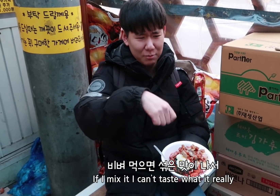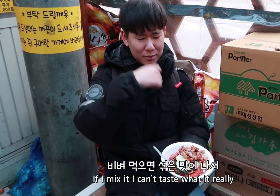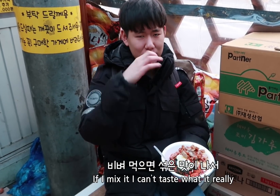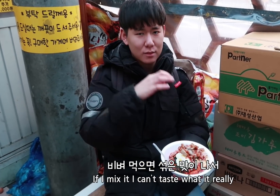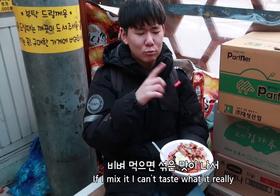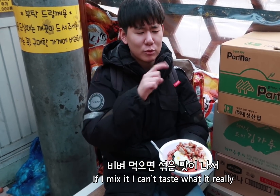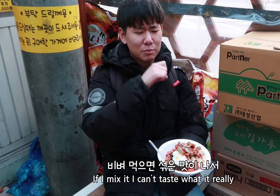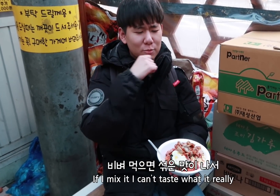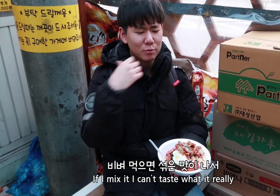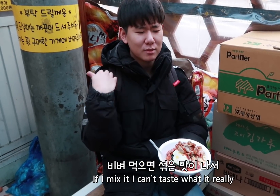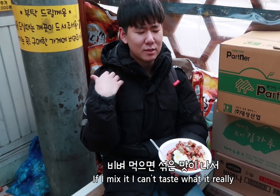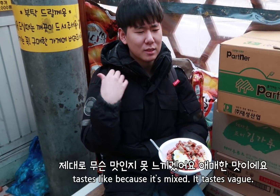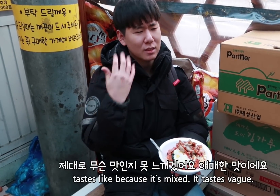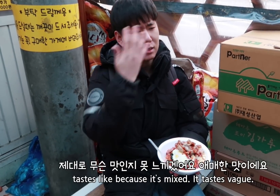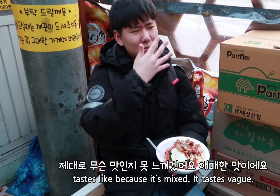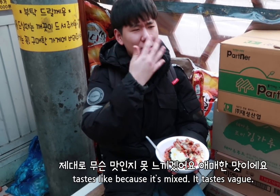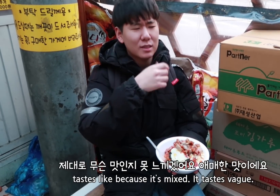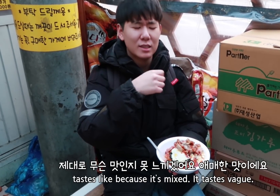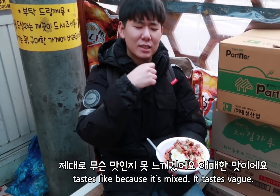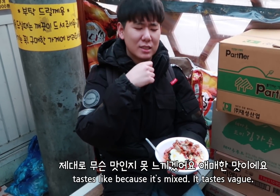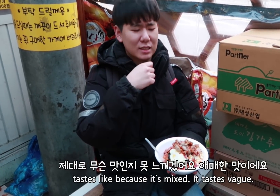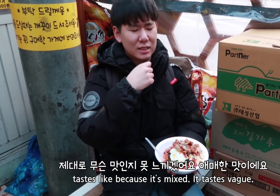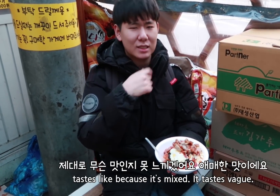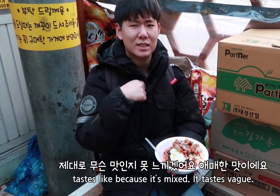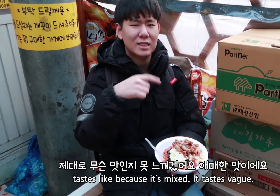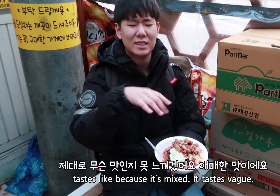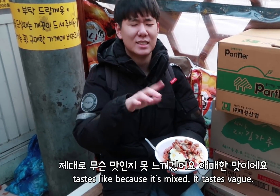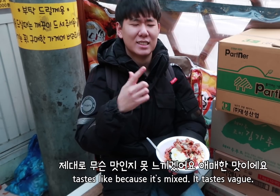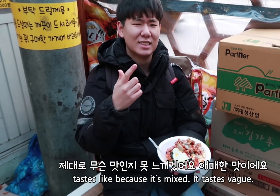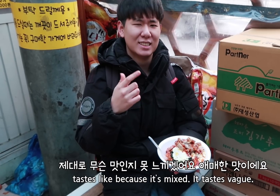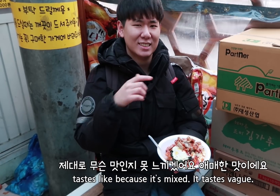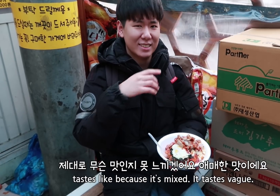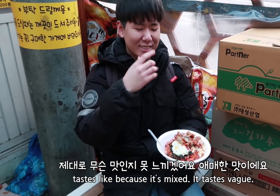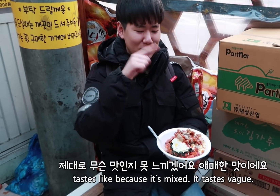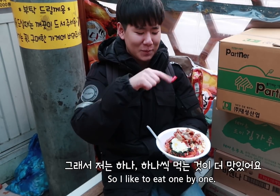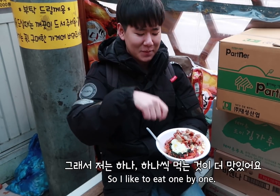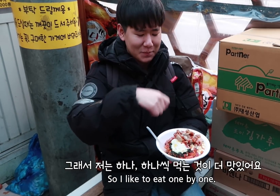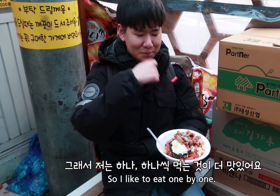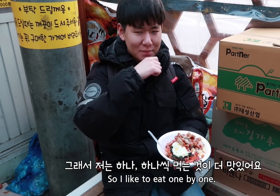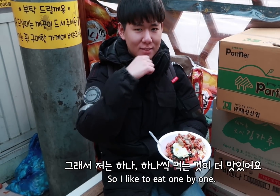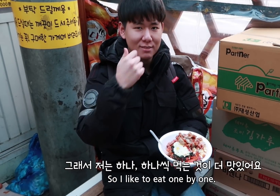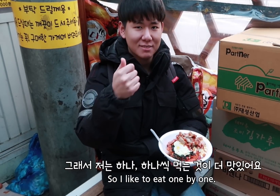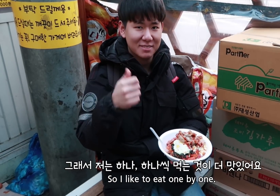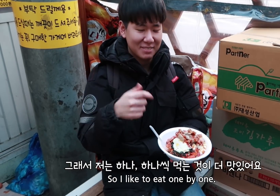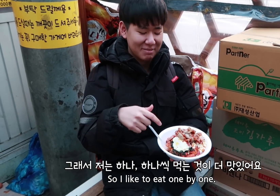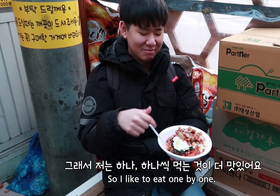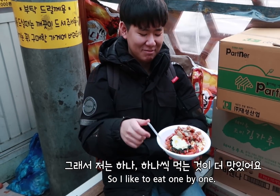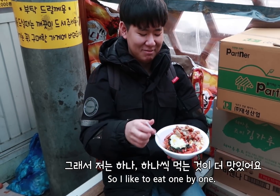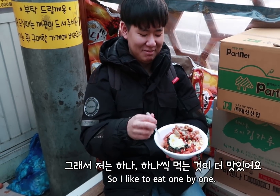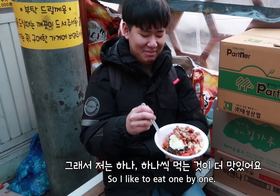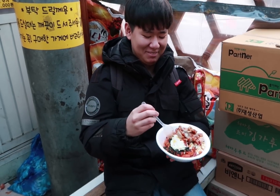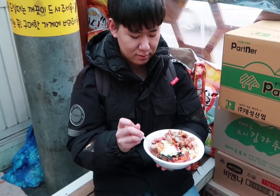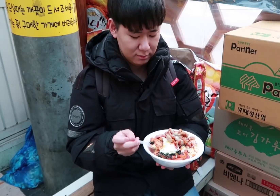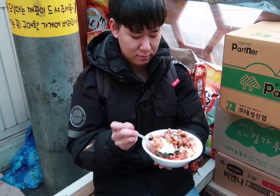If I mix it I can’t taste what it really tastes like because it’s mixed. It tastes vague. So I like to eat one by one.